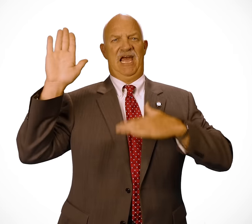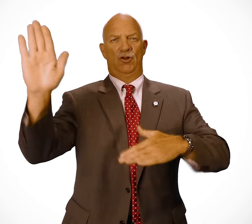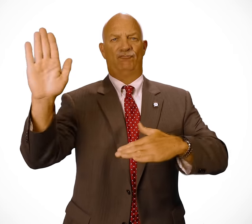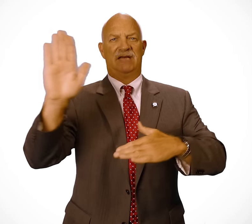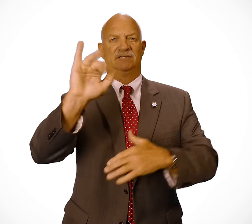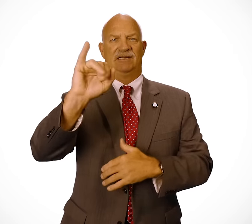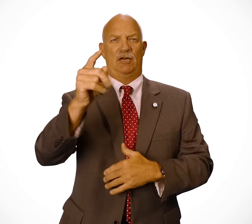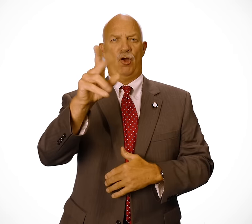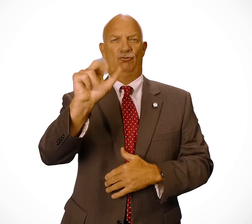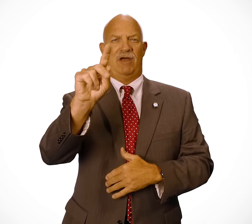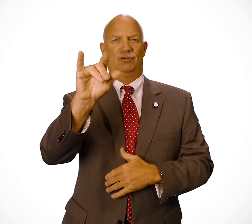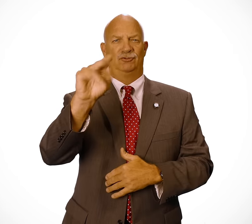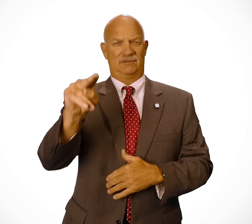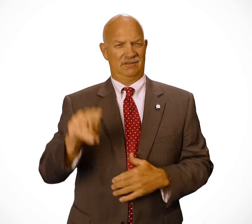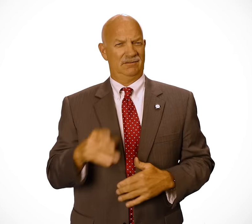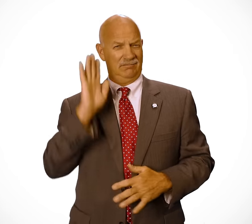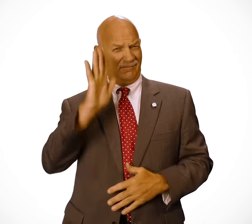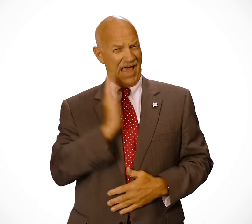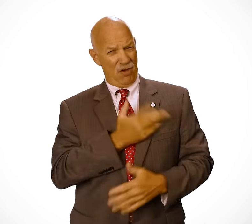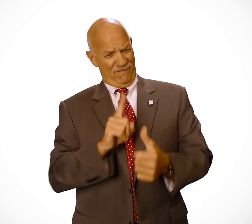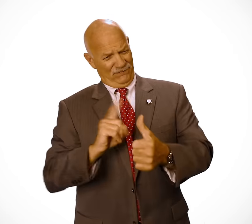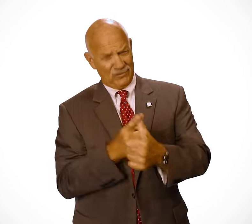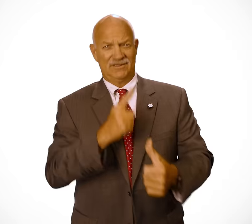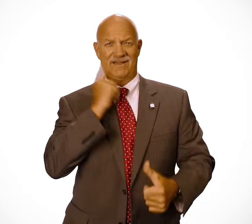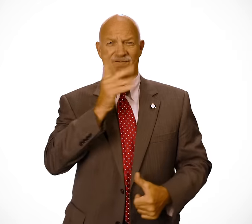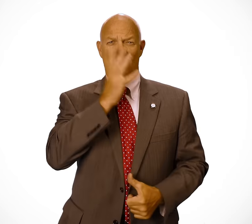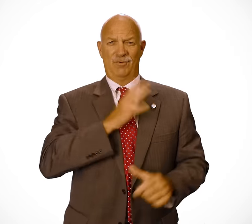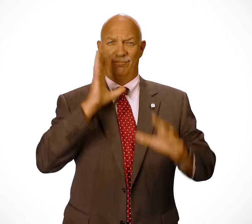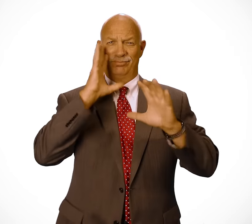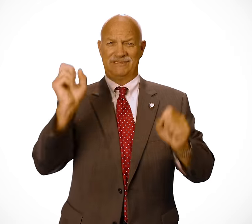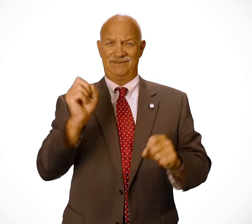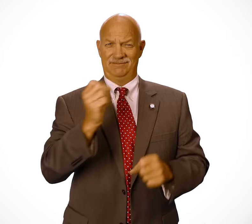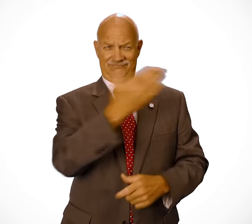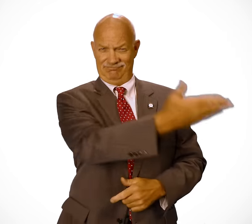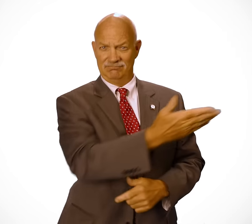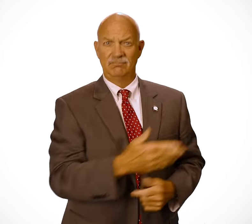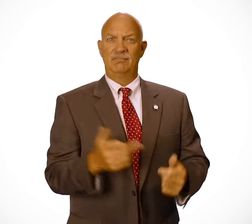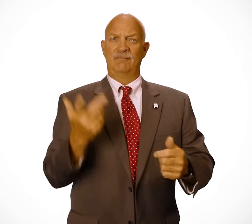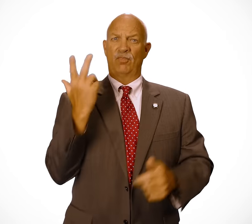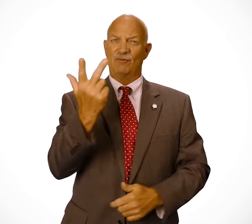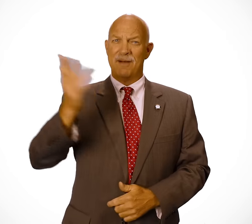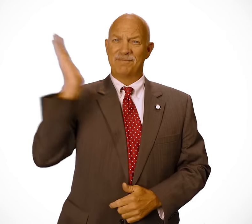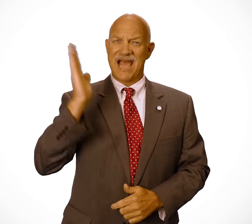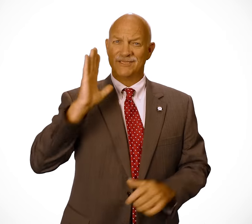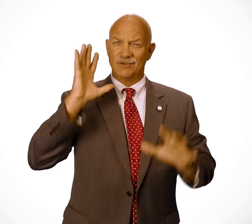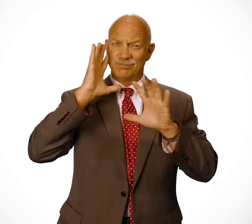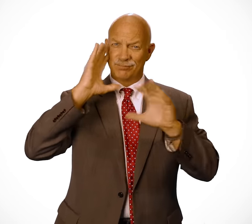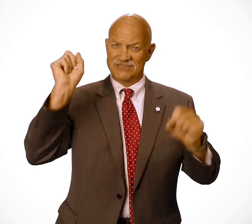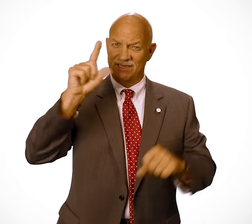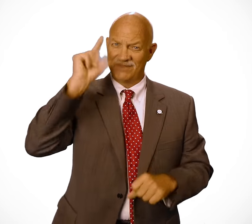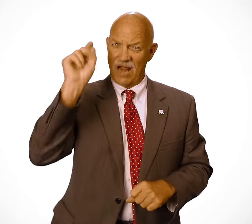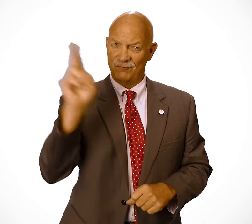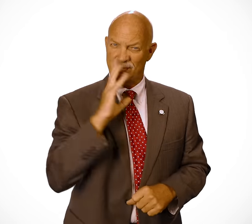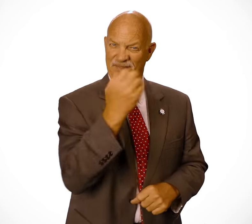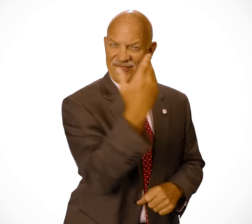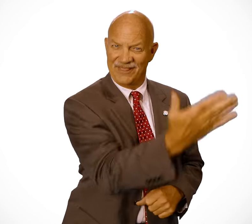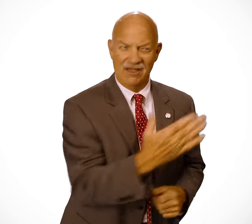The Inauguration of our 11th president who is also the first deaf woman president! We will have three past presidents of Gallaudet!